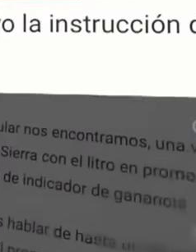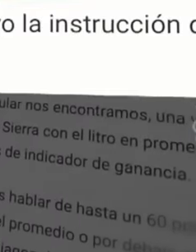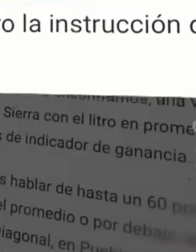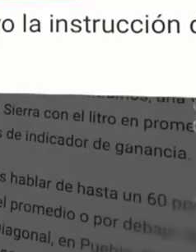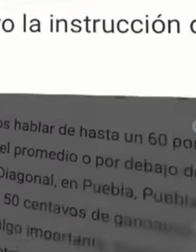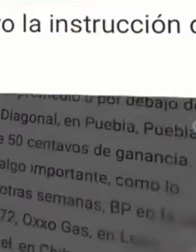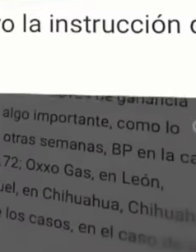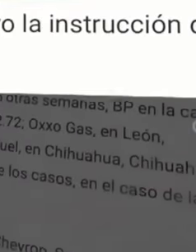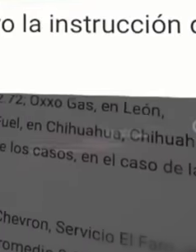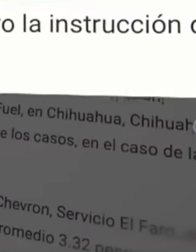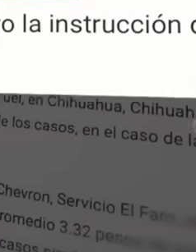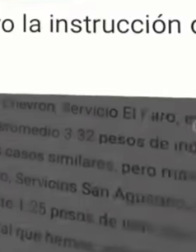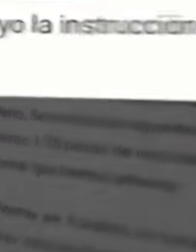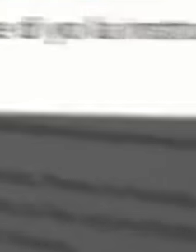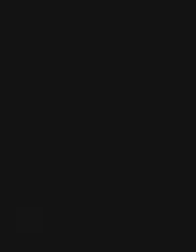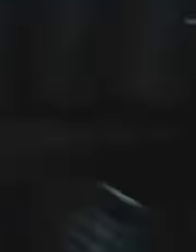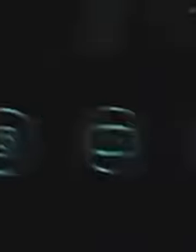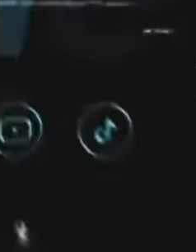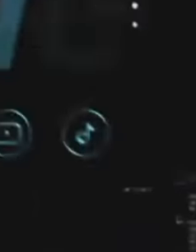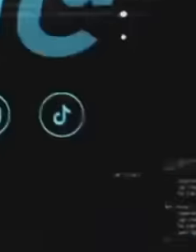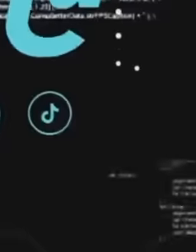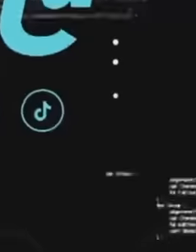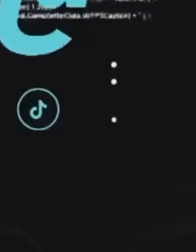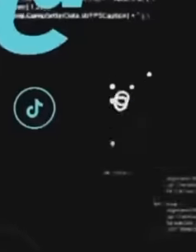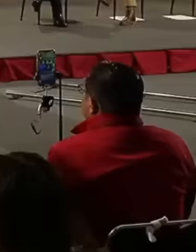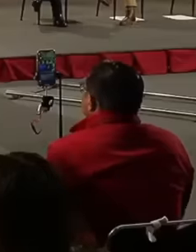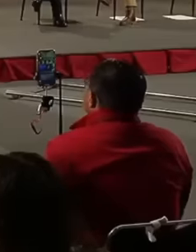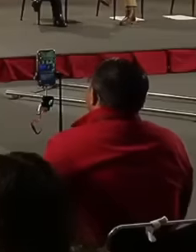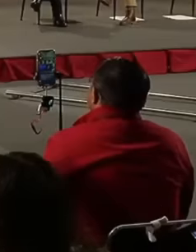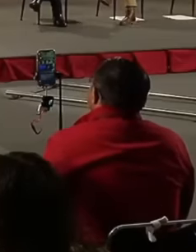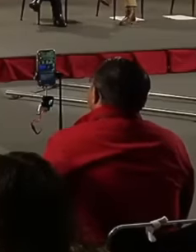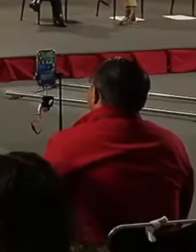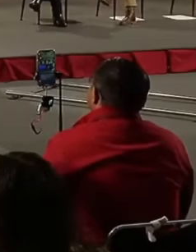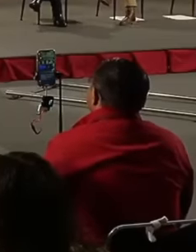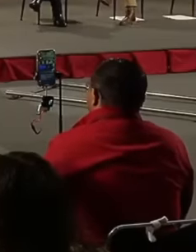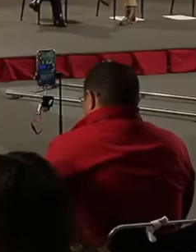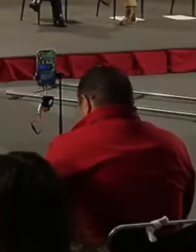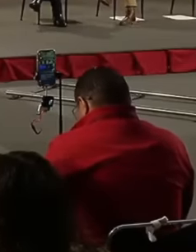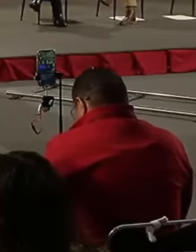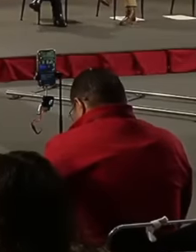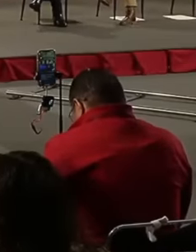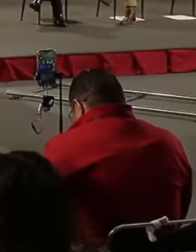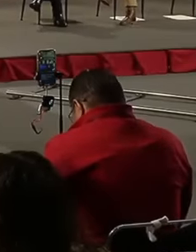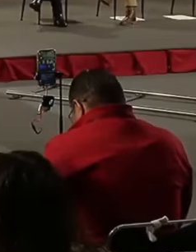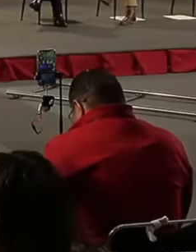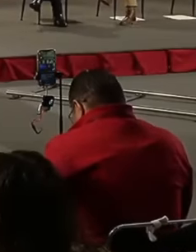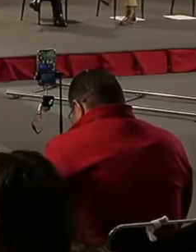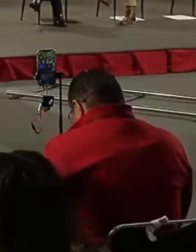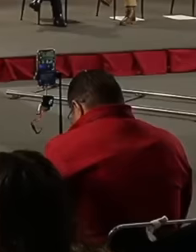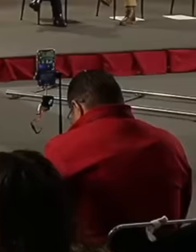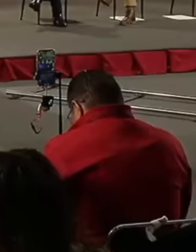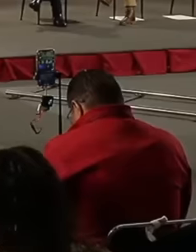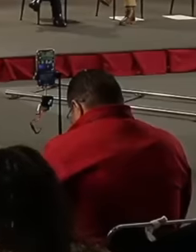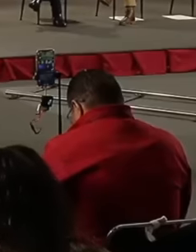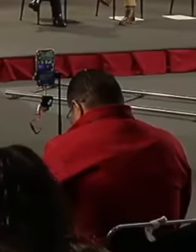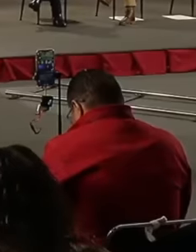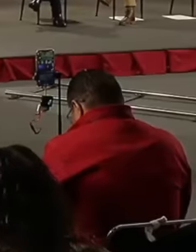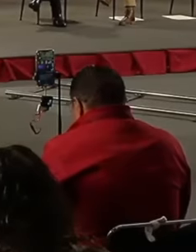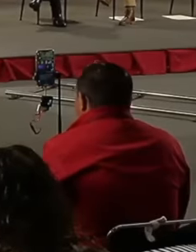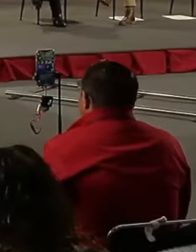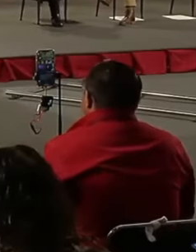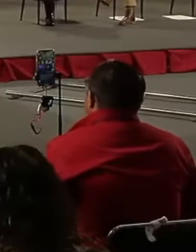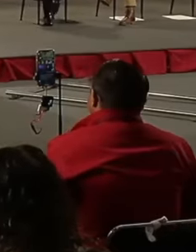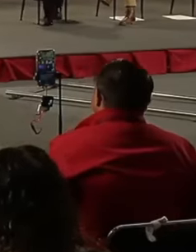I am going to go around telling Pablo Gómez info es cuo Mr. President that everyone has a good day